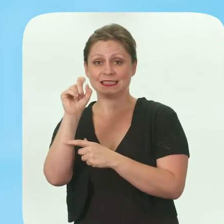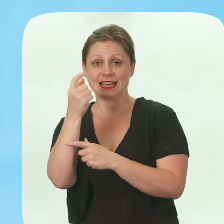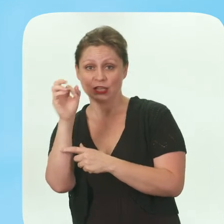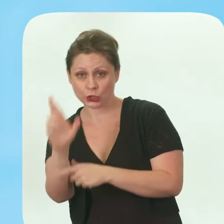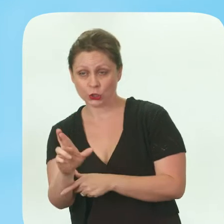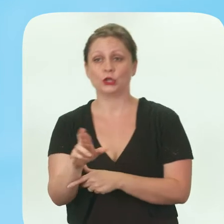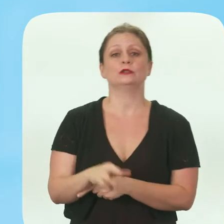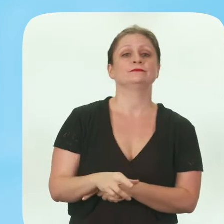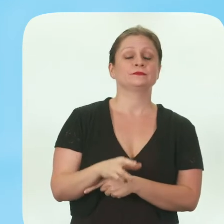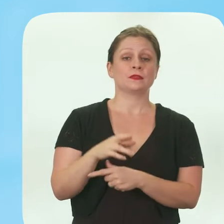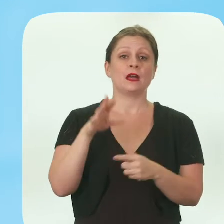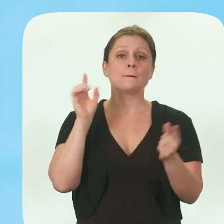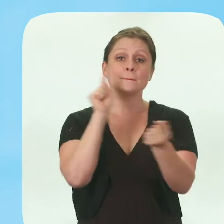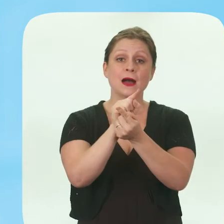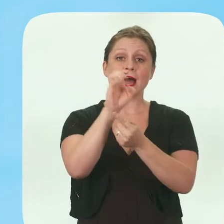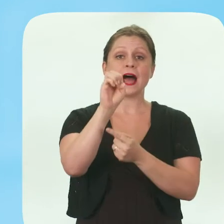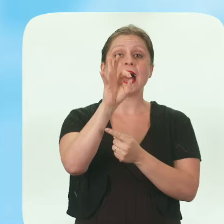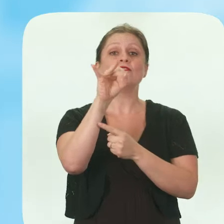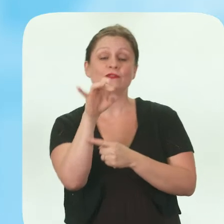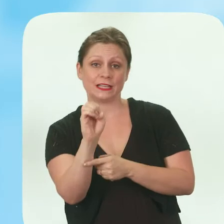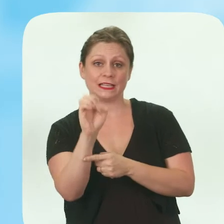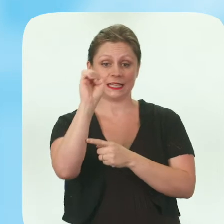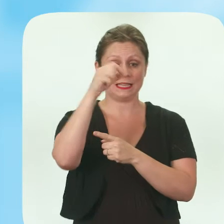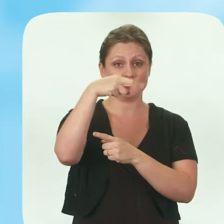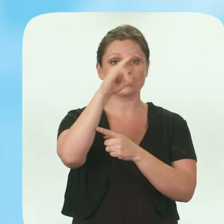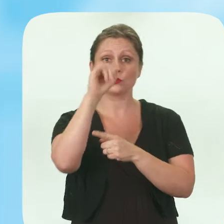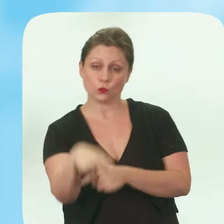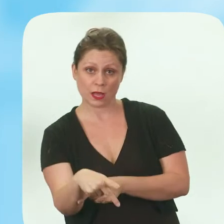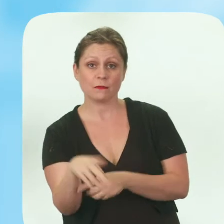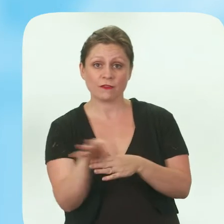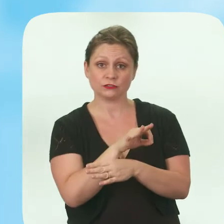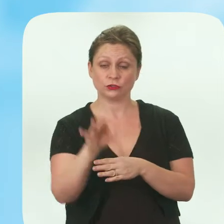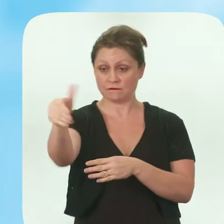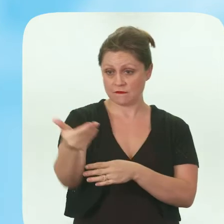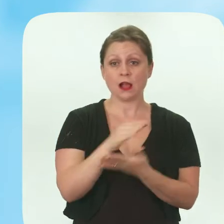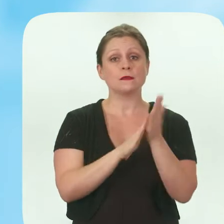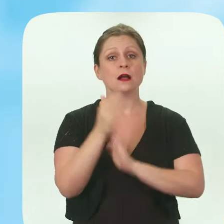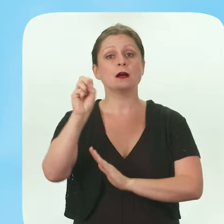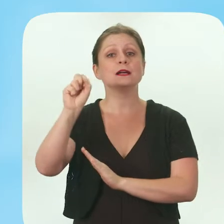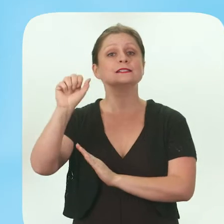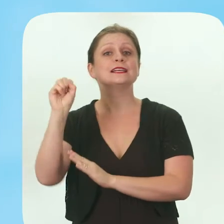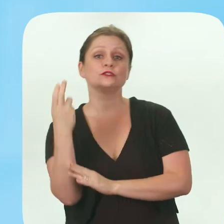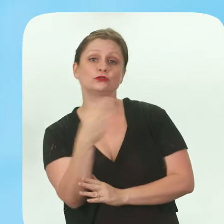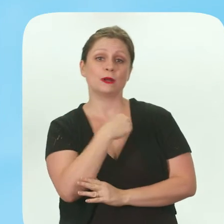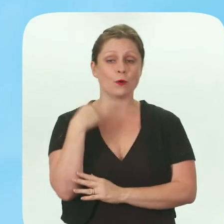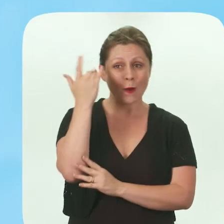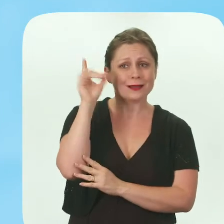Met Effy as an equip function and invited her to be a SASH member because we desperately needed some